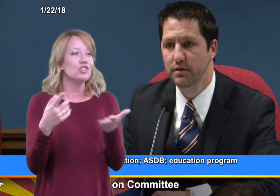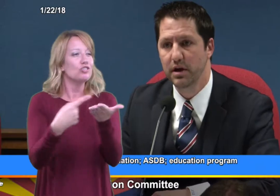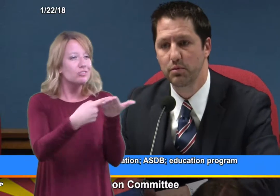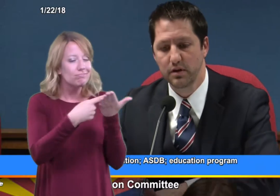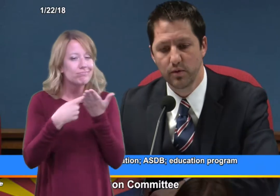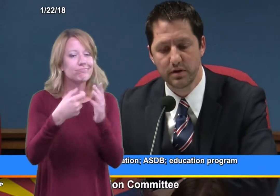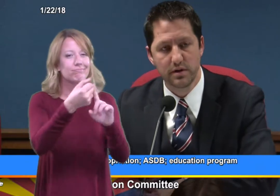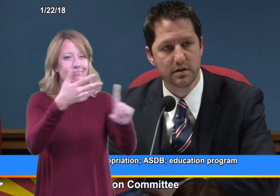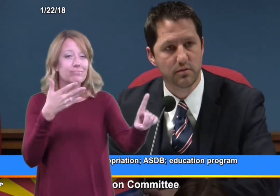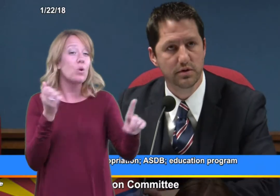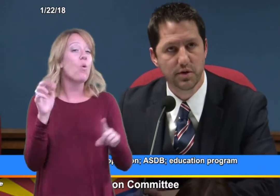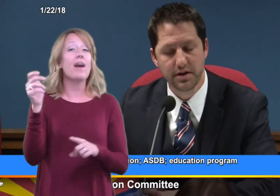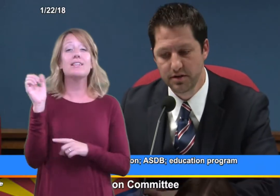For the public, what would that we're trying to do is